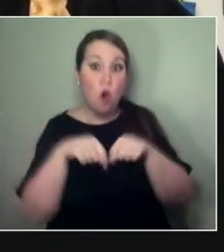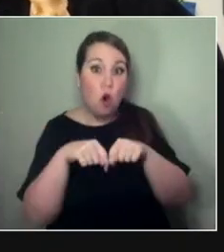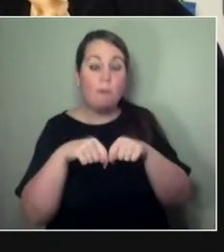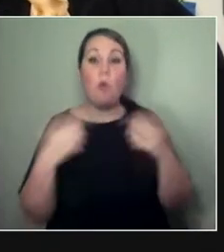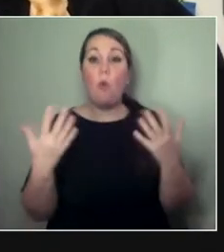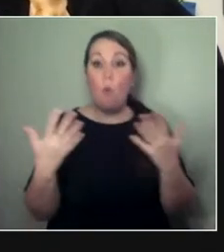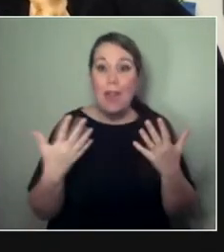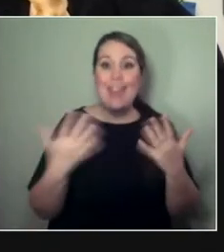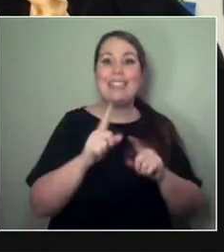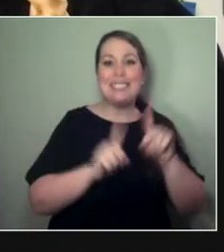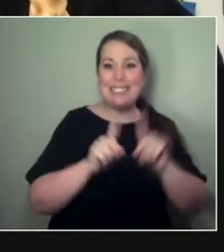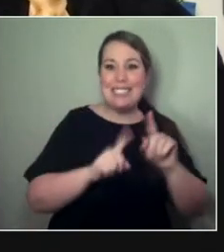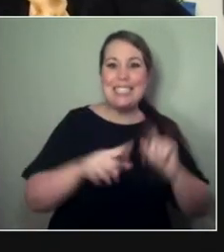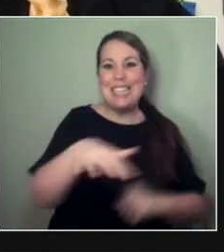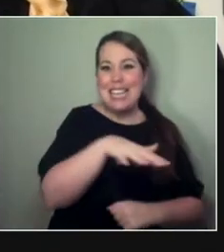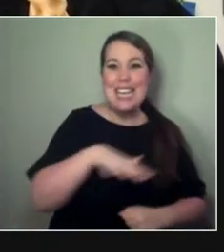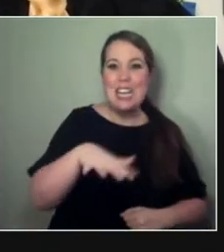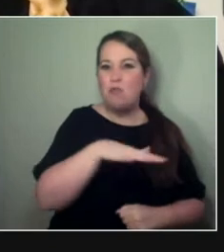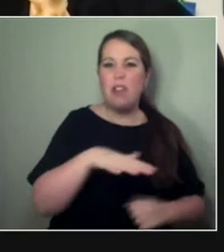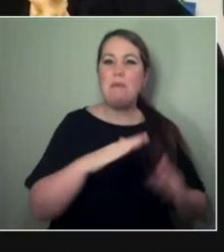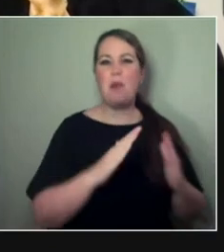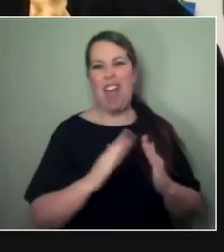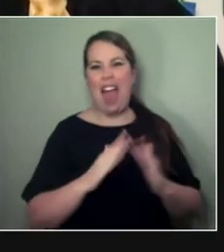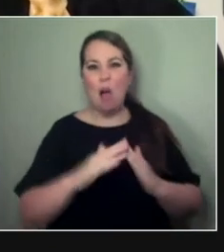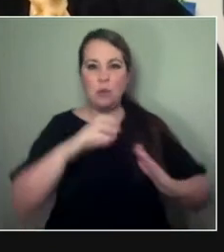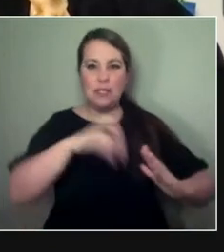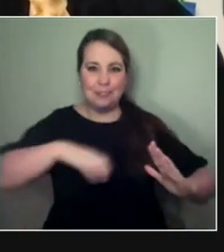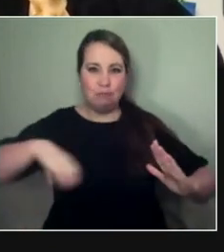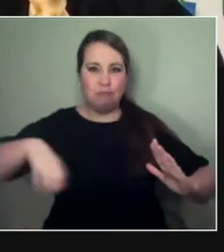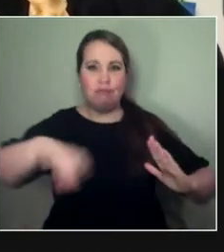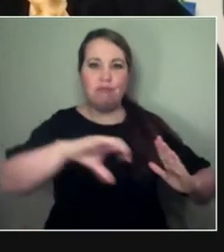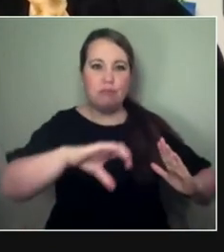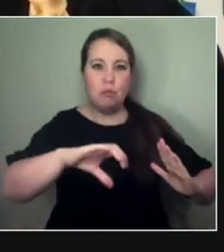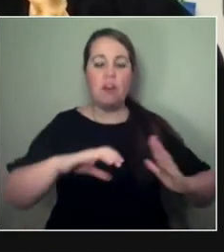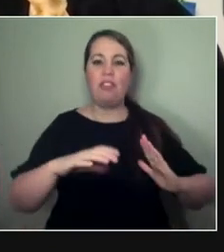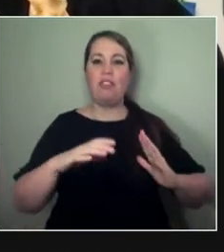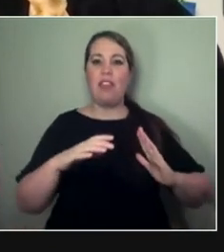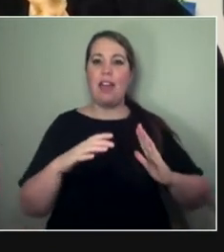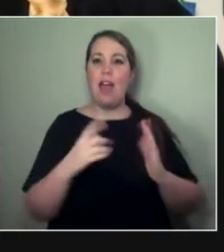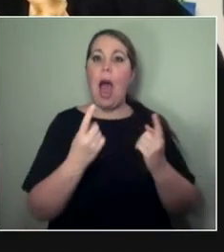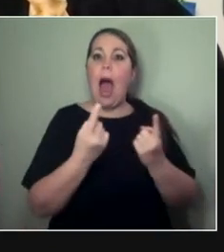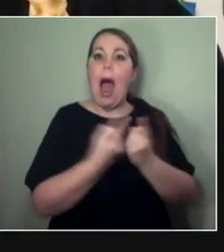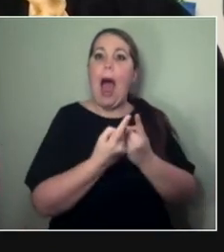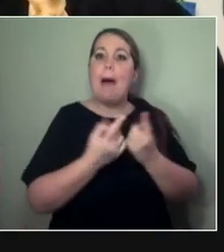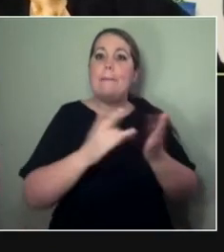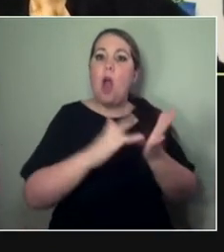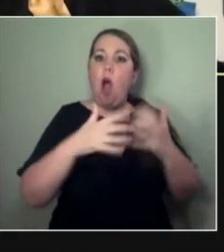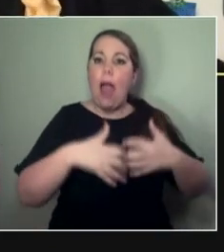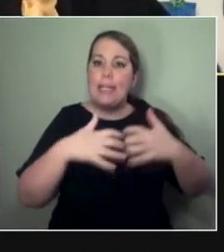machines and objects, which, to her, are important socio-culturally,